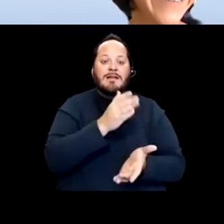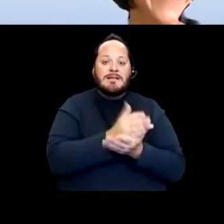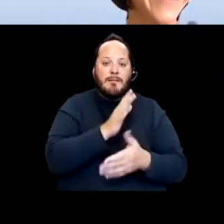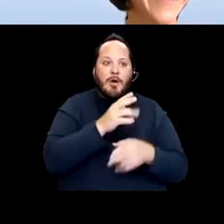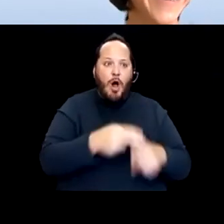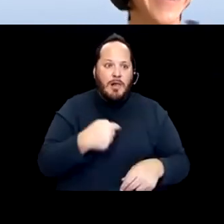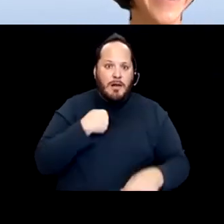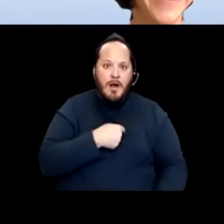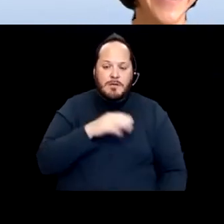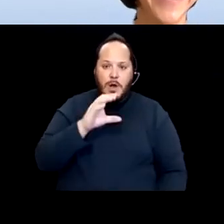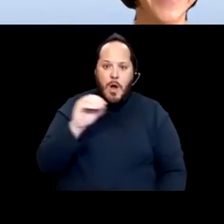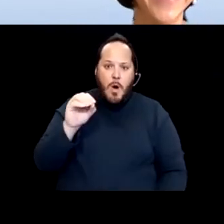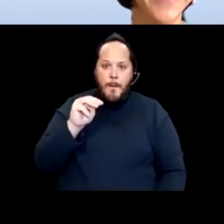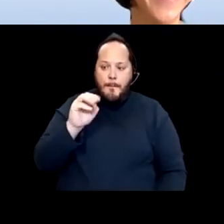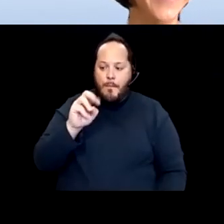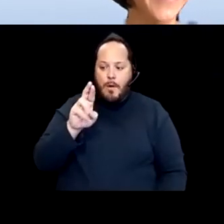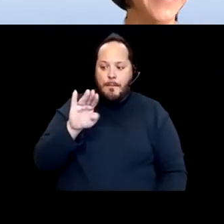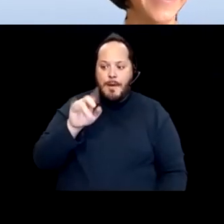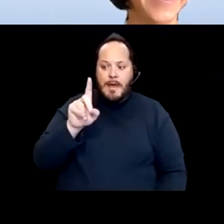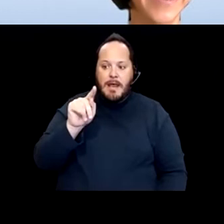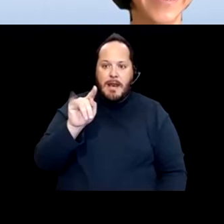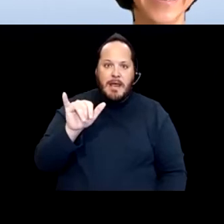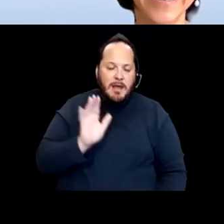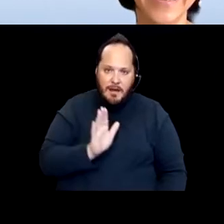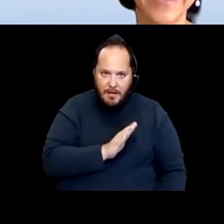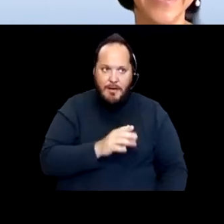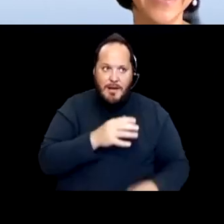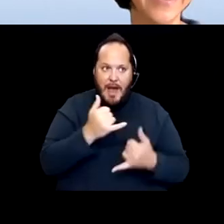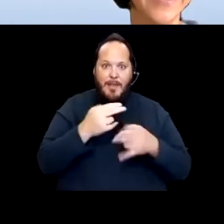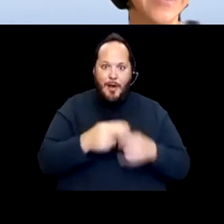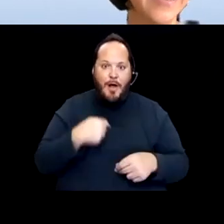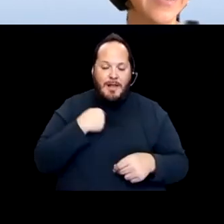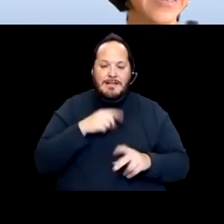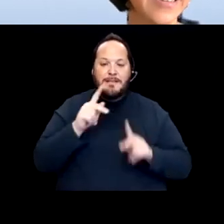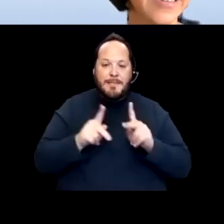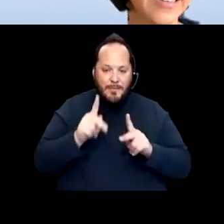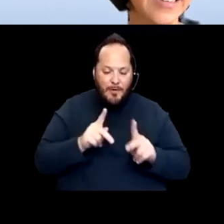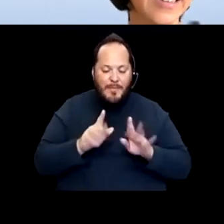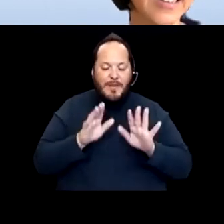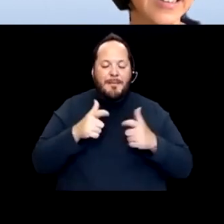So let me just take a deep breath for a moment and remind them that people with disabilities want choices too.